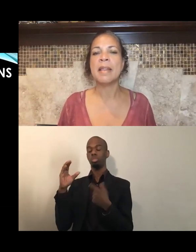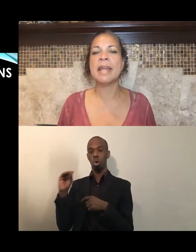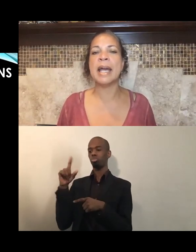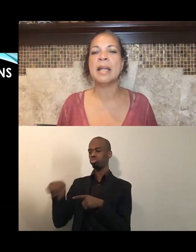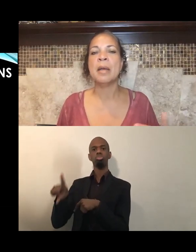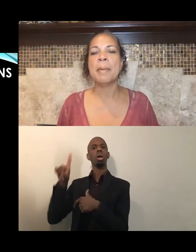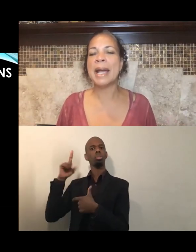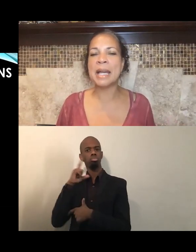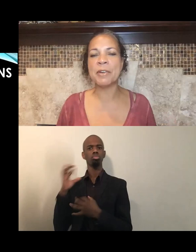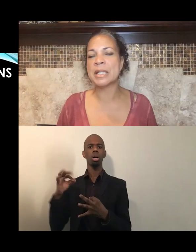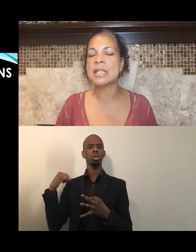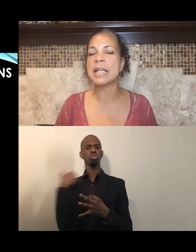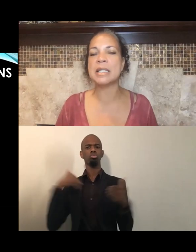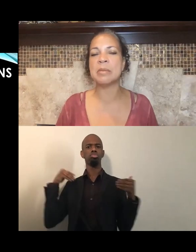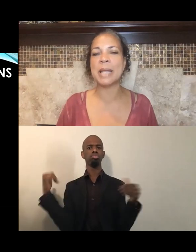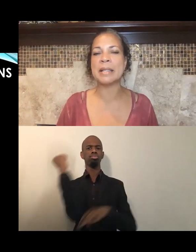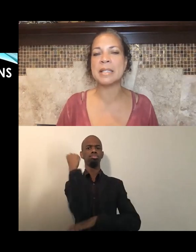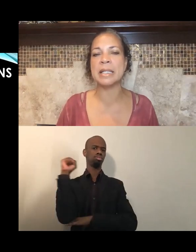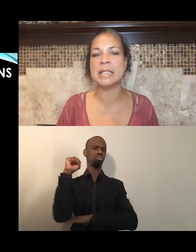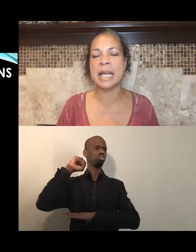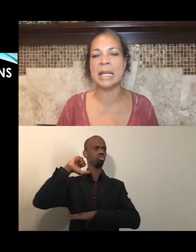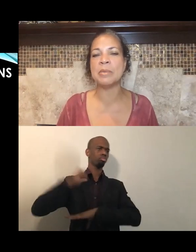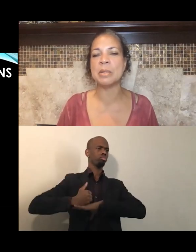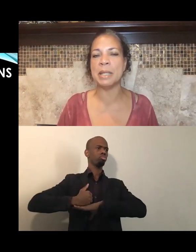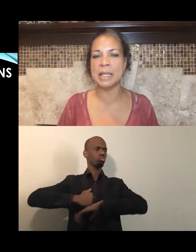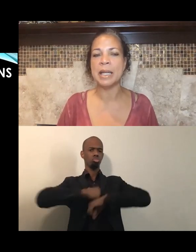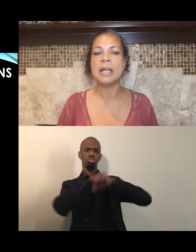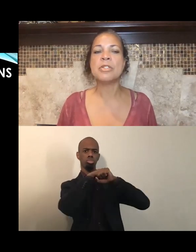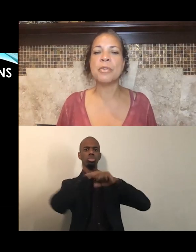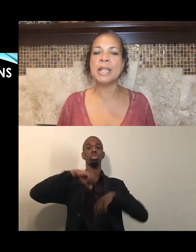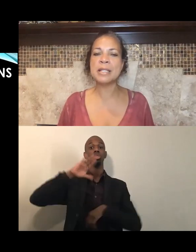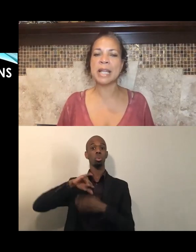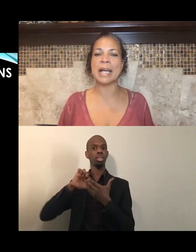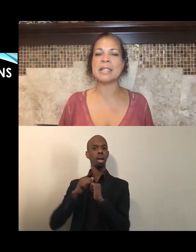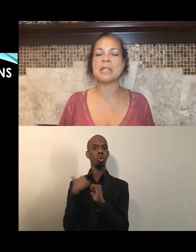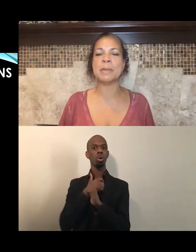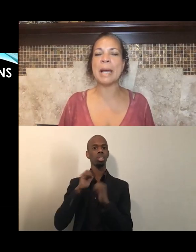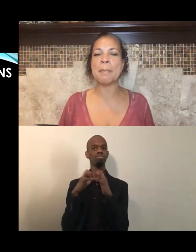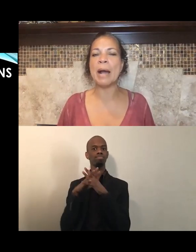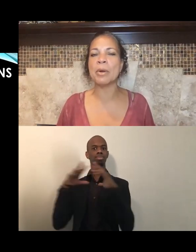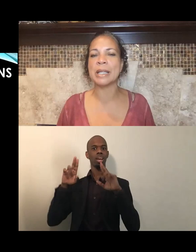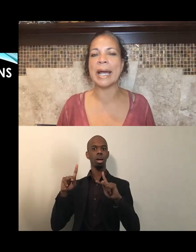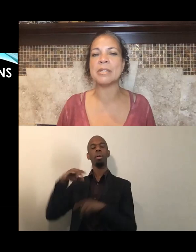that Pan-African studies and Black studies came to be. So this class, this Black Power class,